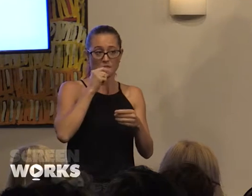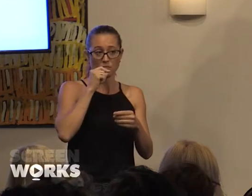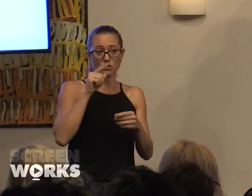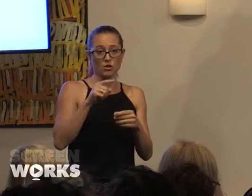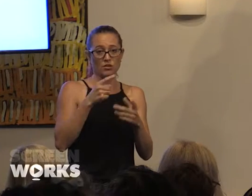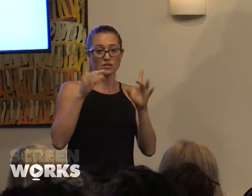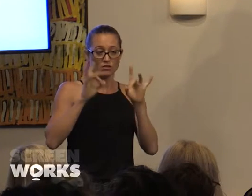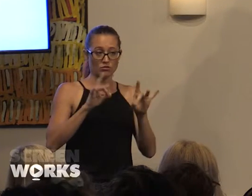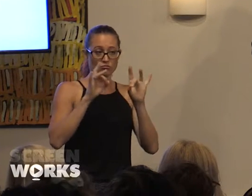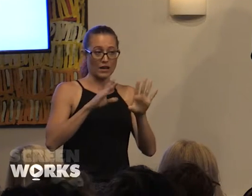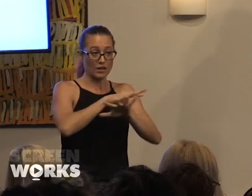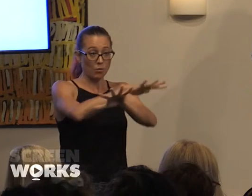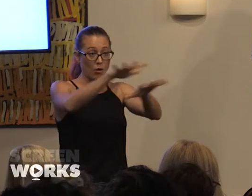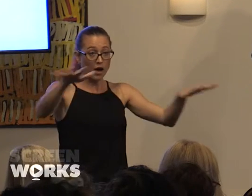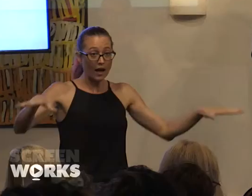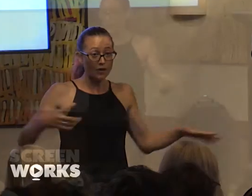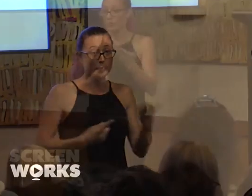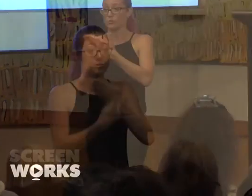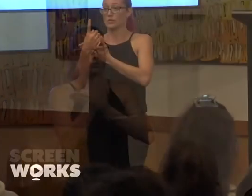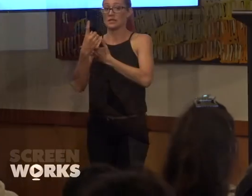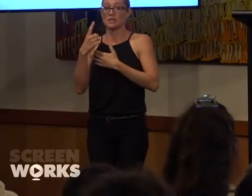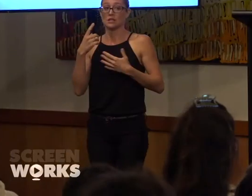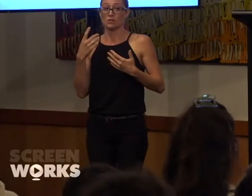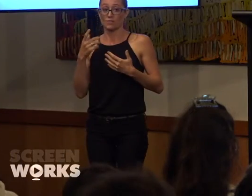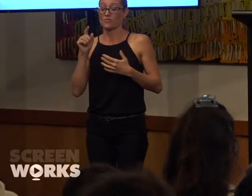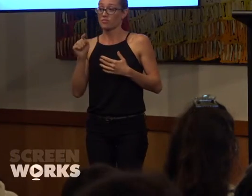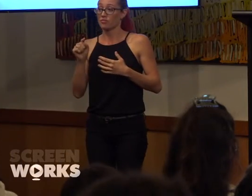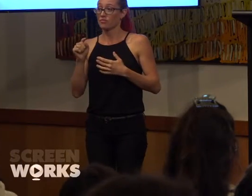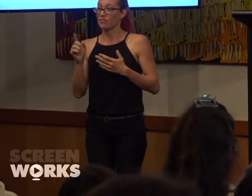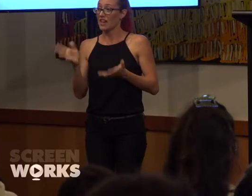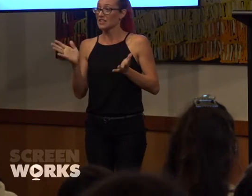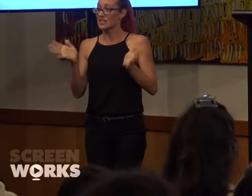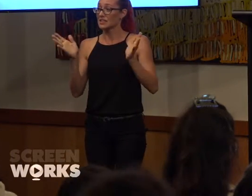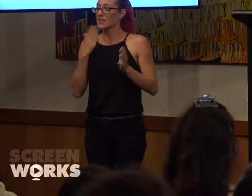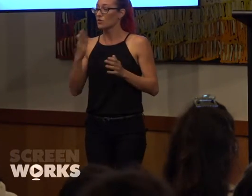Australia- wide opportunity. So yeah that's it. Thank you very much